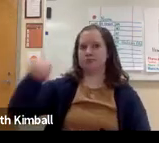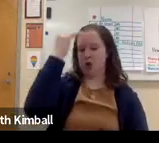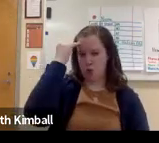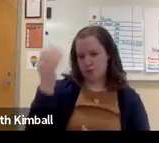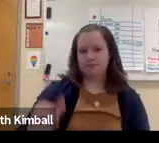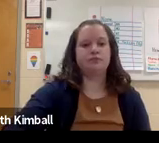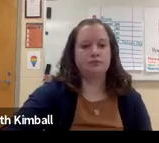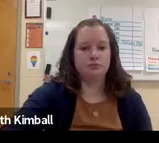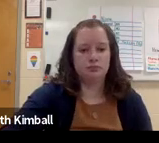to all of your students.